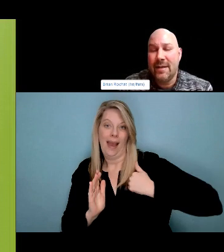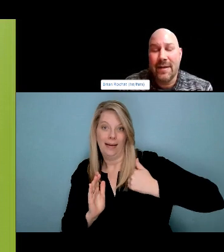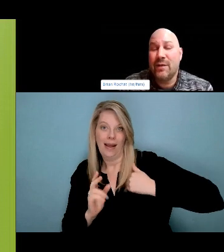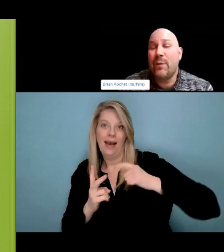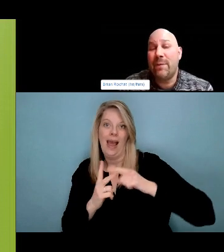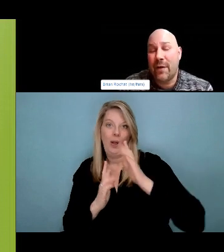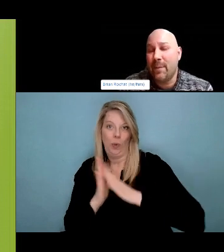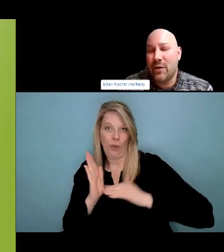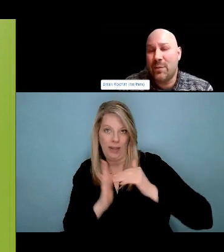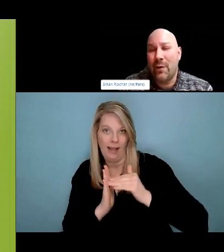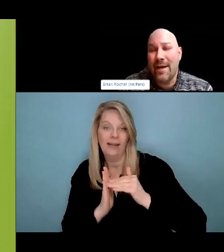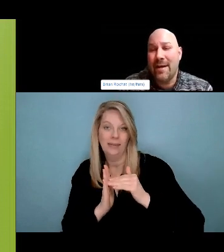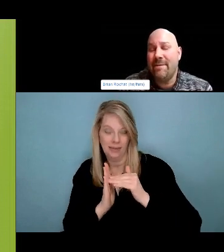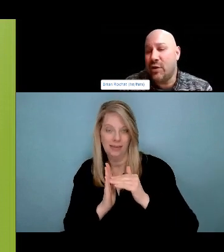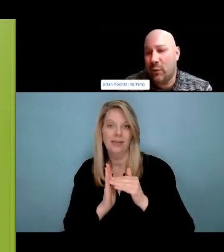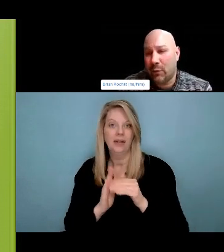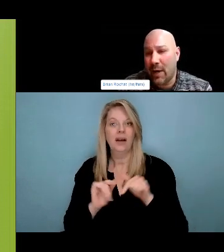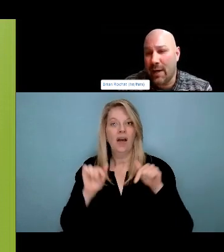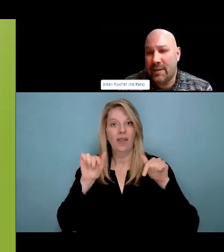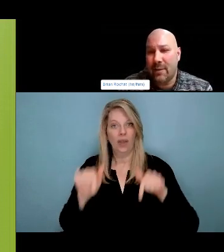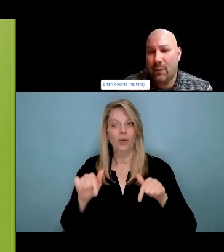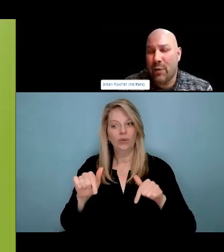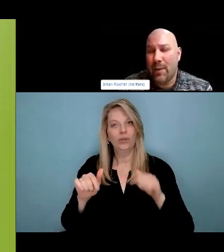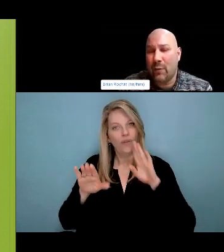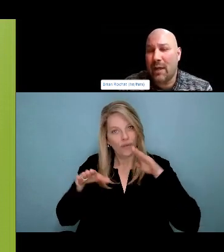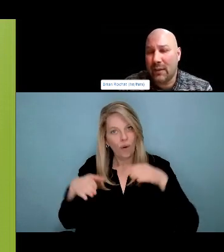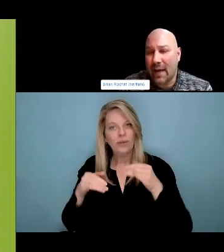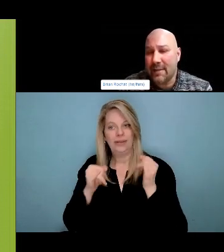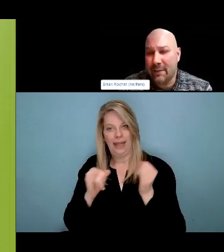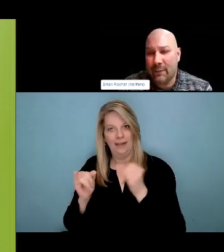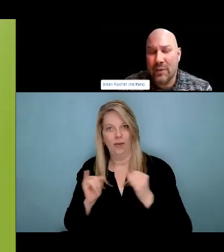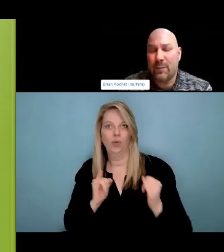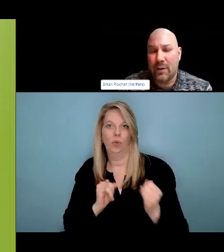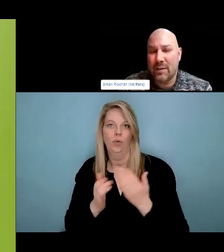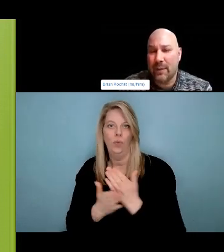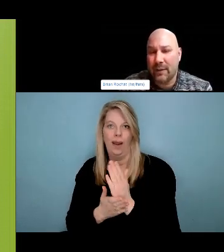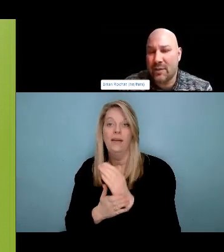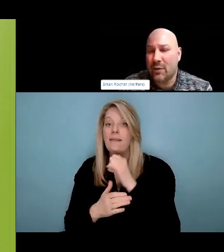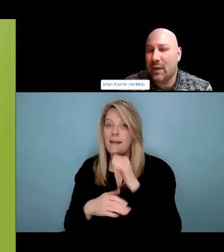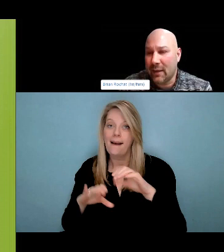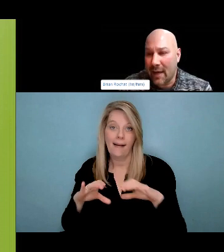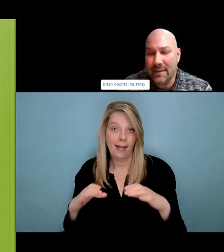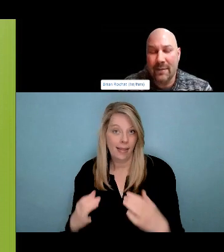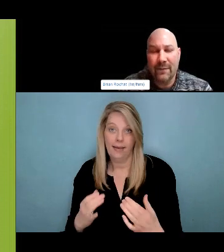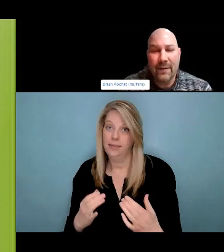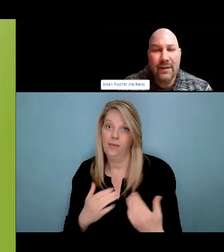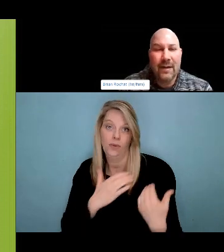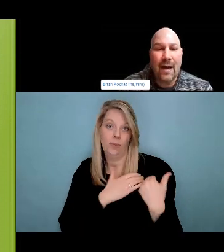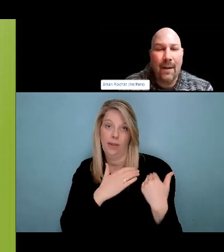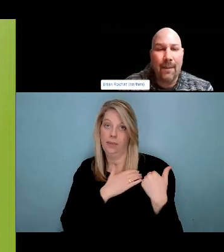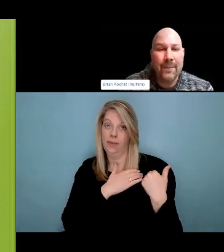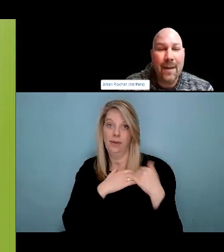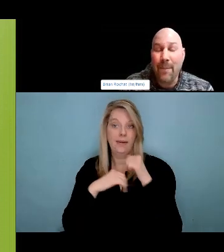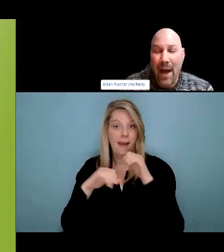important for us to recognize it is a human right. But how people actually are treated looks a little different. The second definition